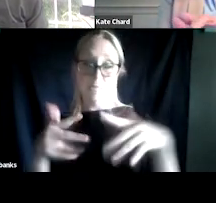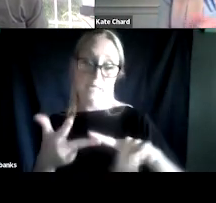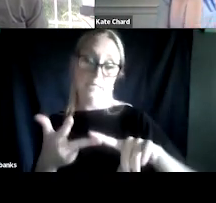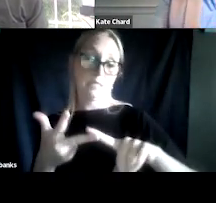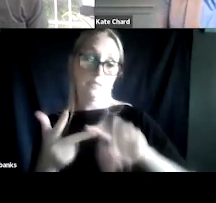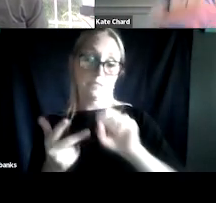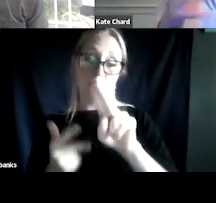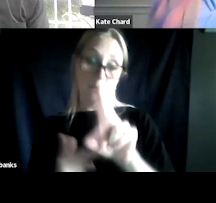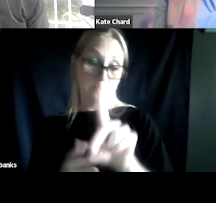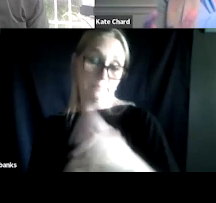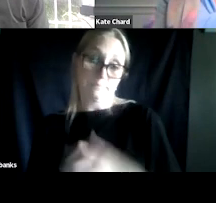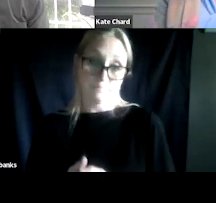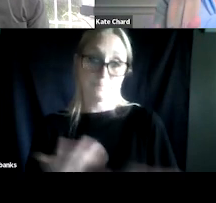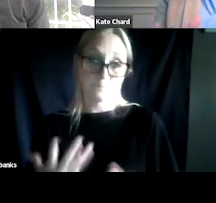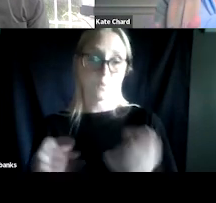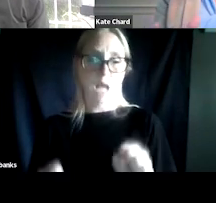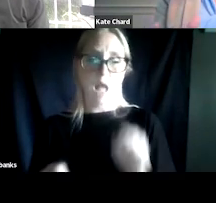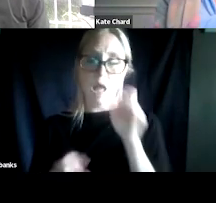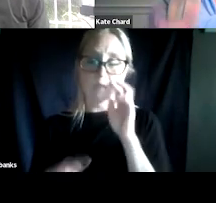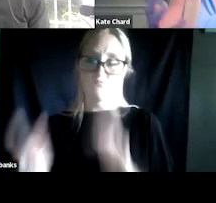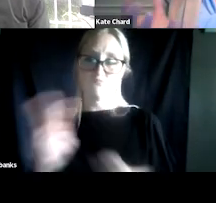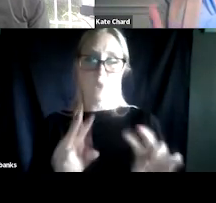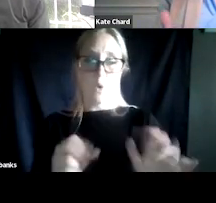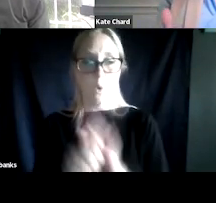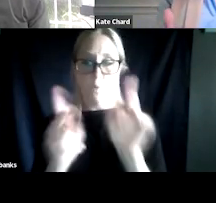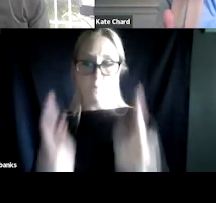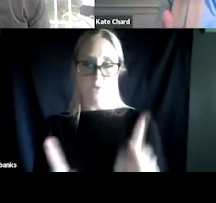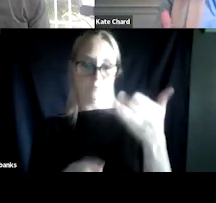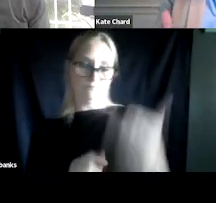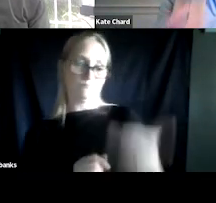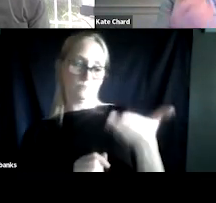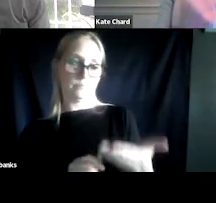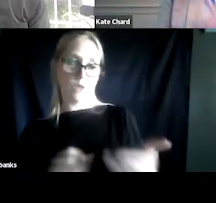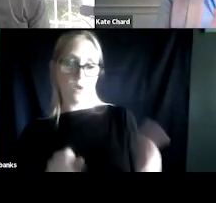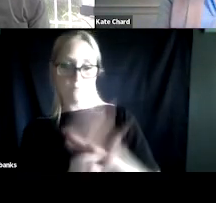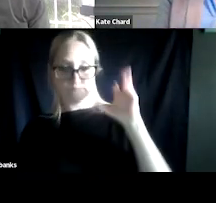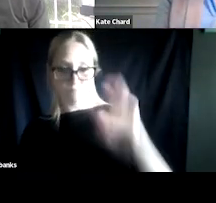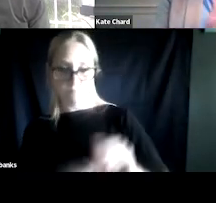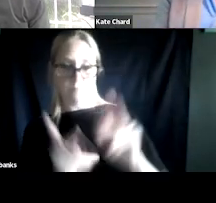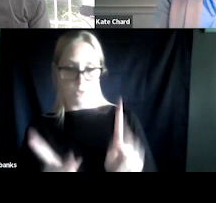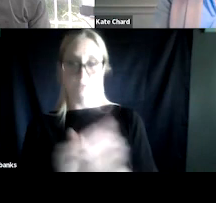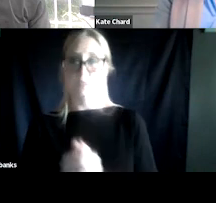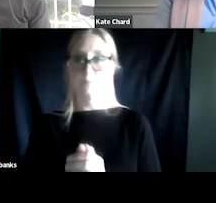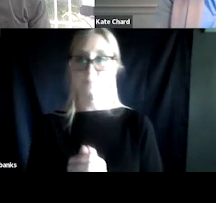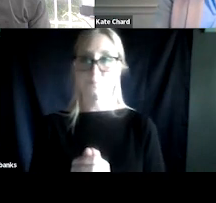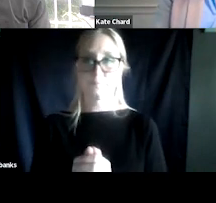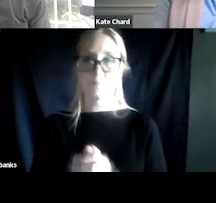so that we can really look at the whole person, the absolute whole person. And as Dr. Stimmel pointed out on one of his last slides,